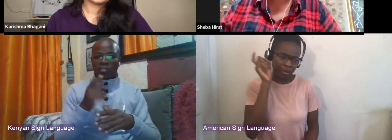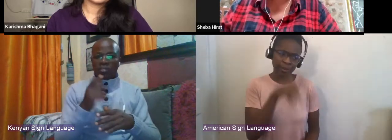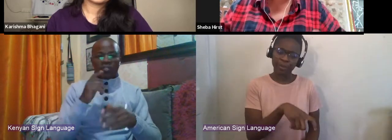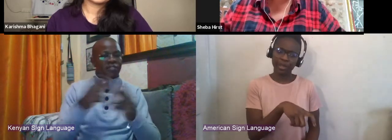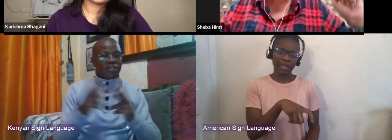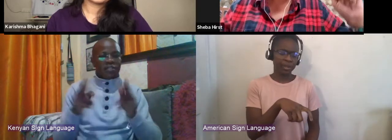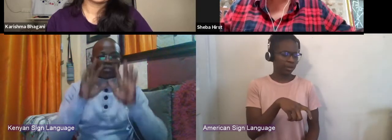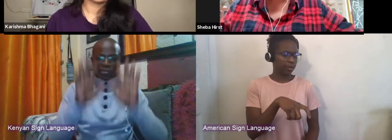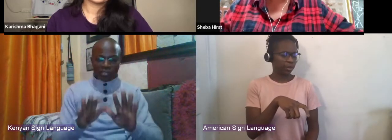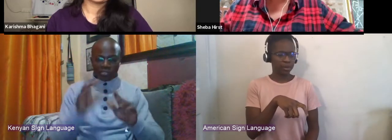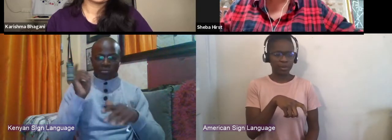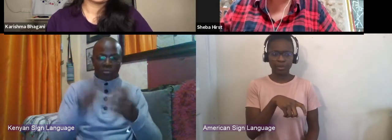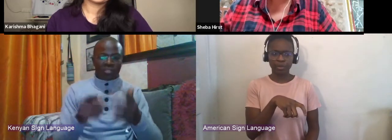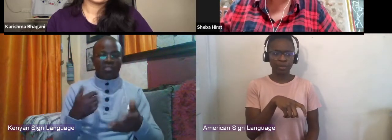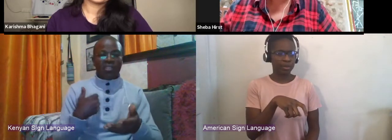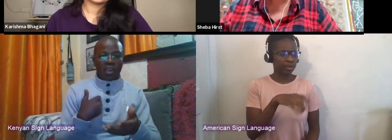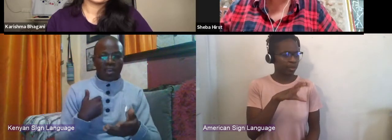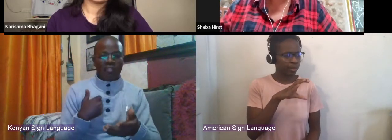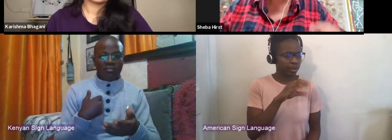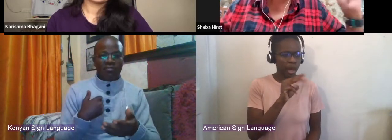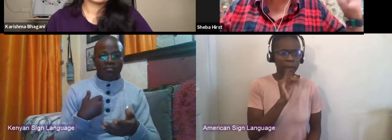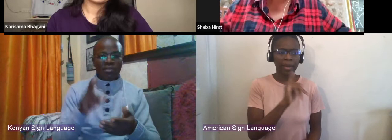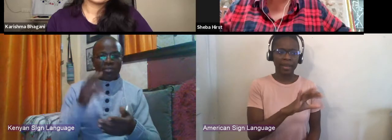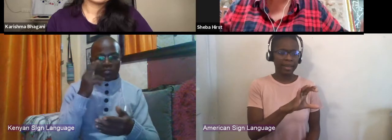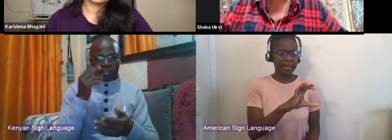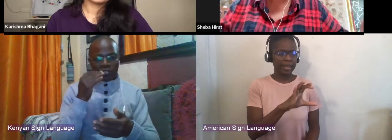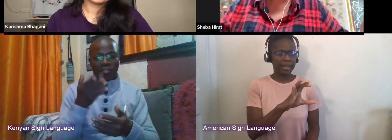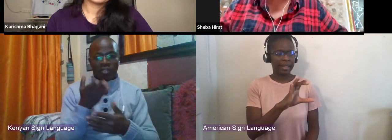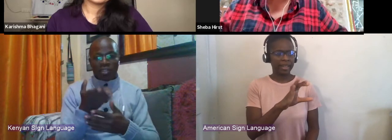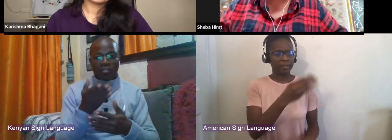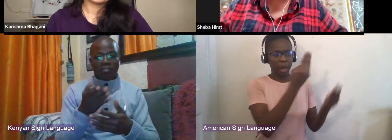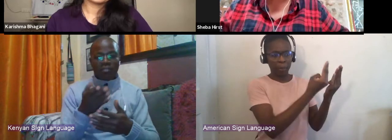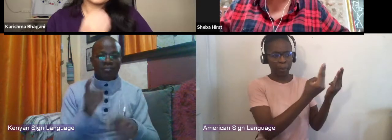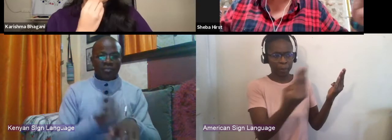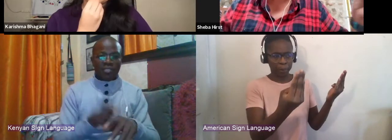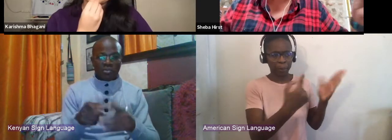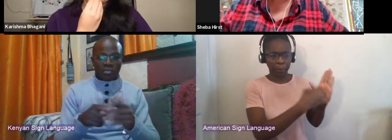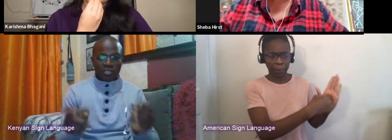you got to put your comic on the stand, on the news stand, 'cause that thing will tell you